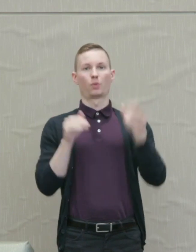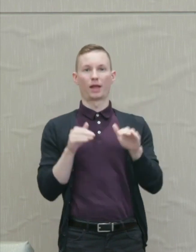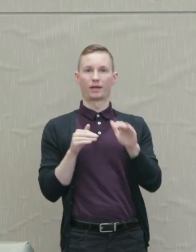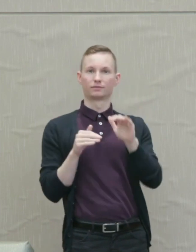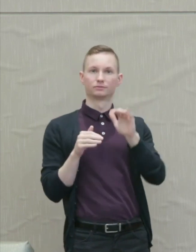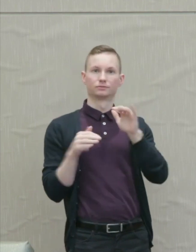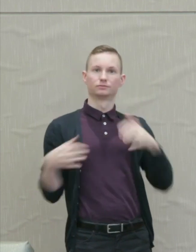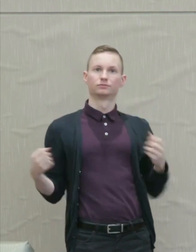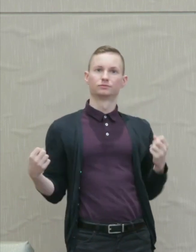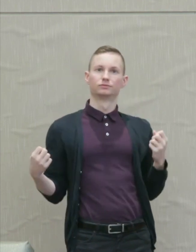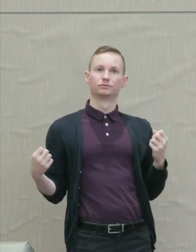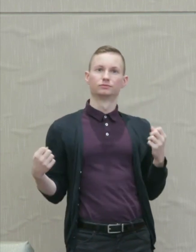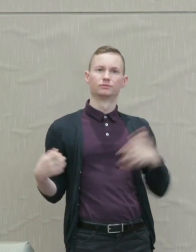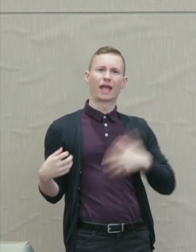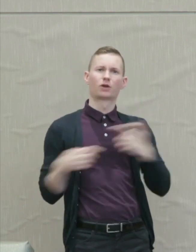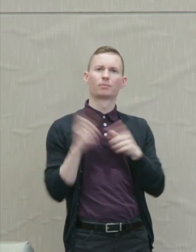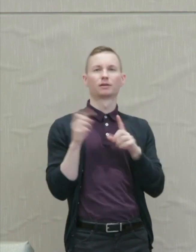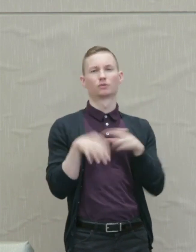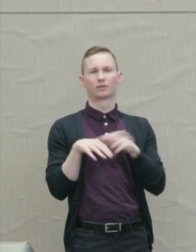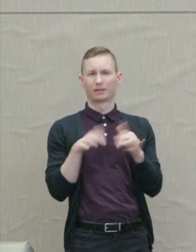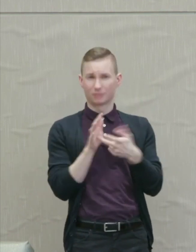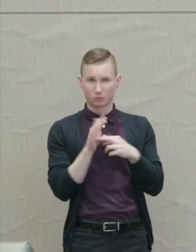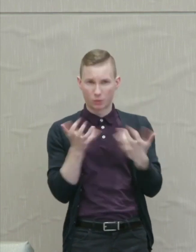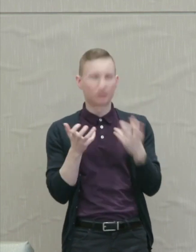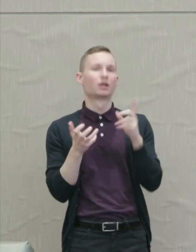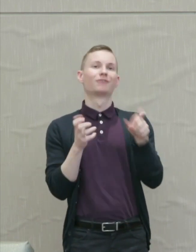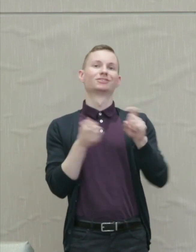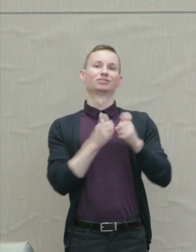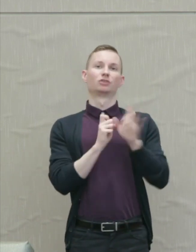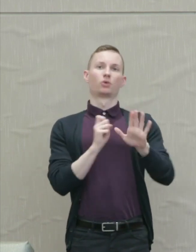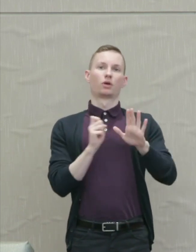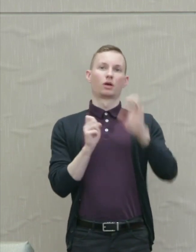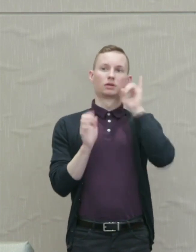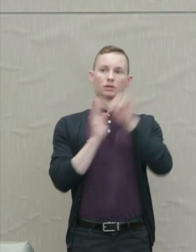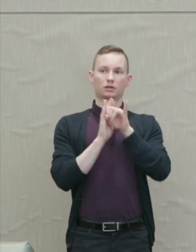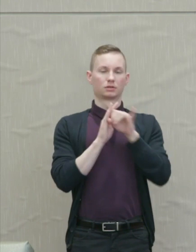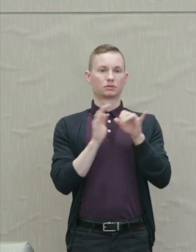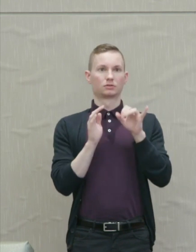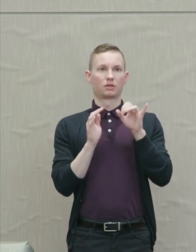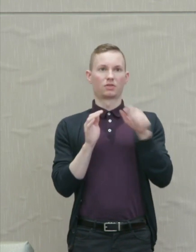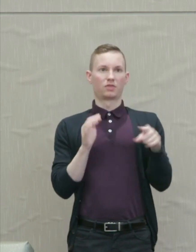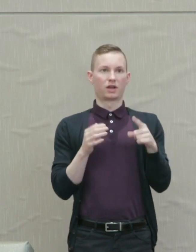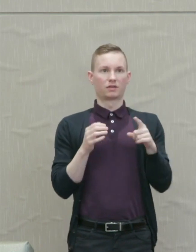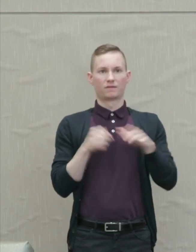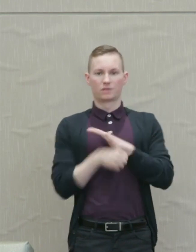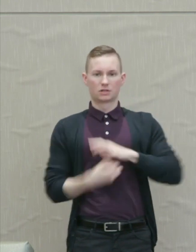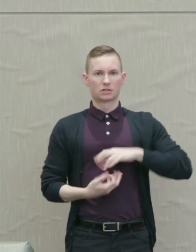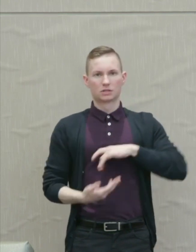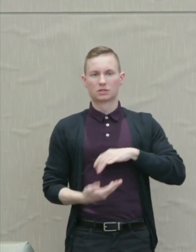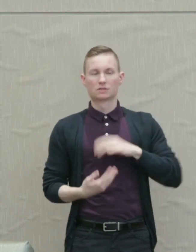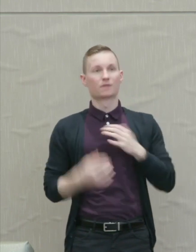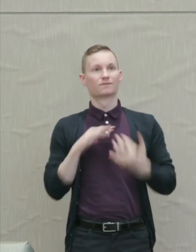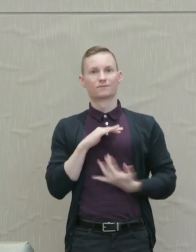But of course that really means a change of identity so bound up are they will anger's obsessive force.